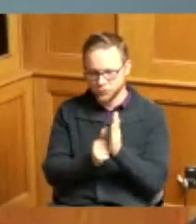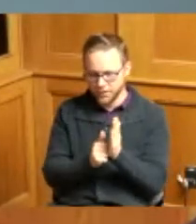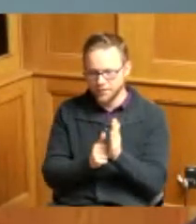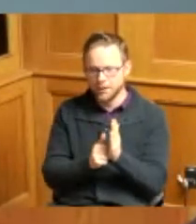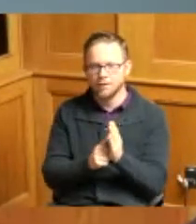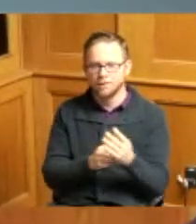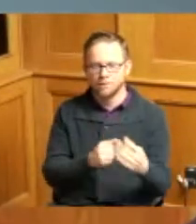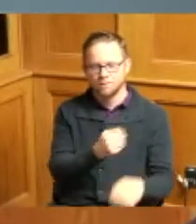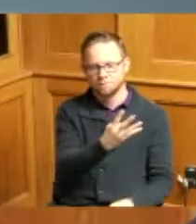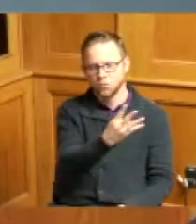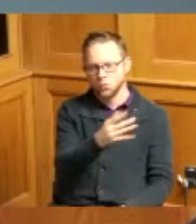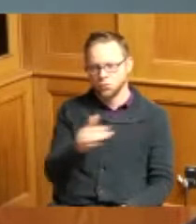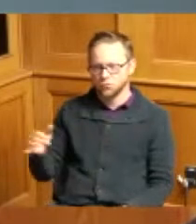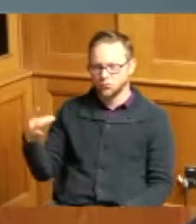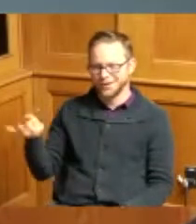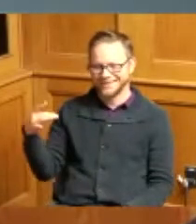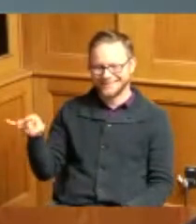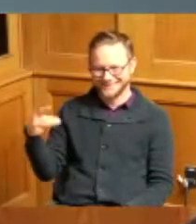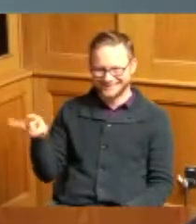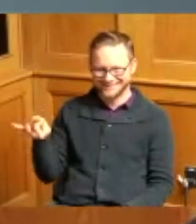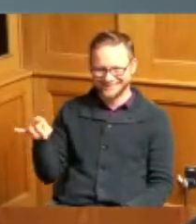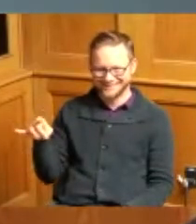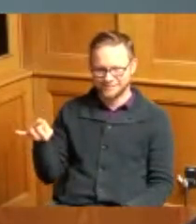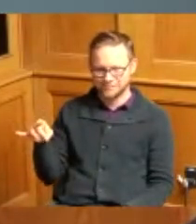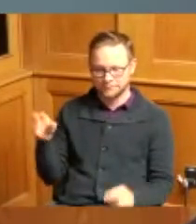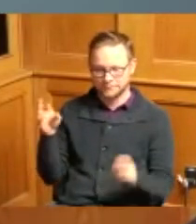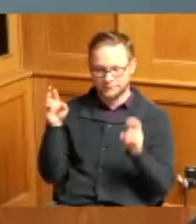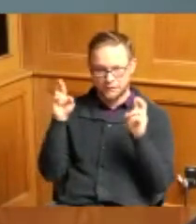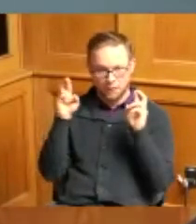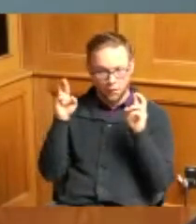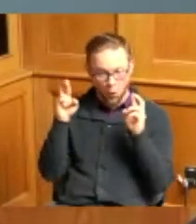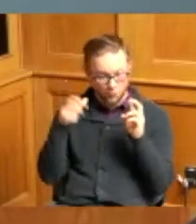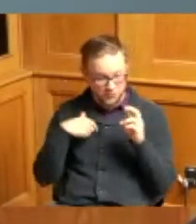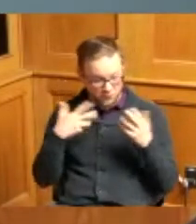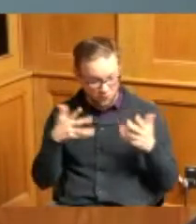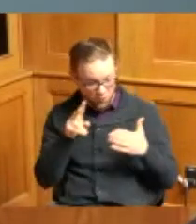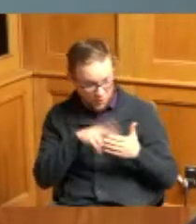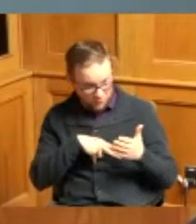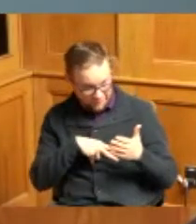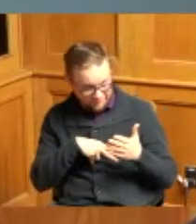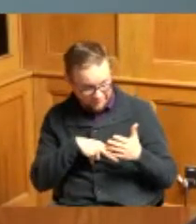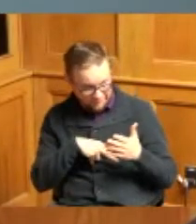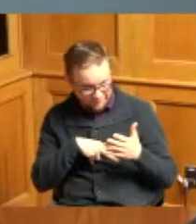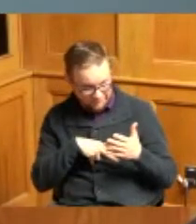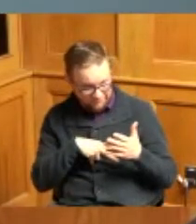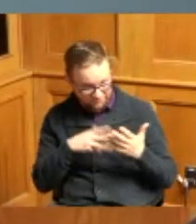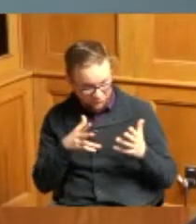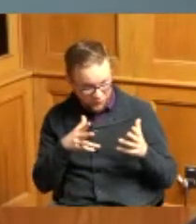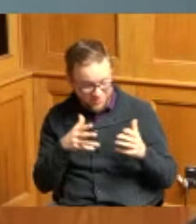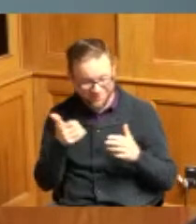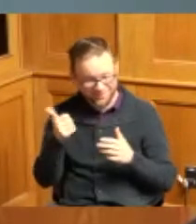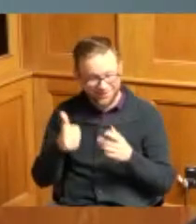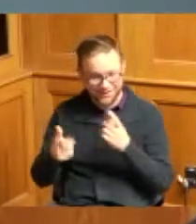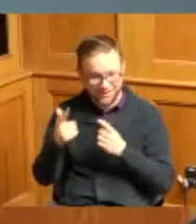through 18. hopefully you reviewed them are there any questions as it relates to any of these items